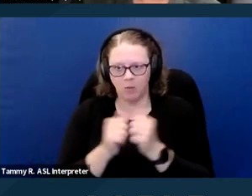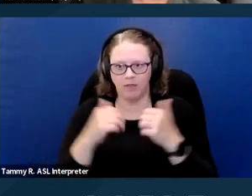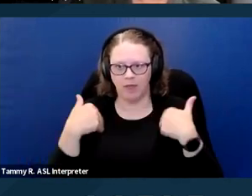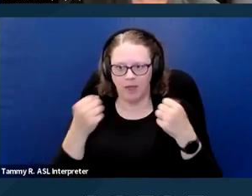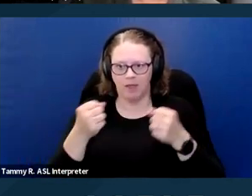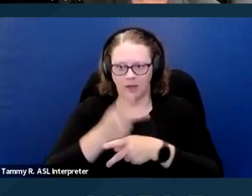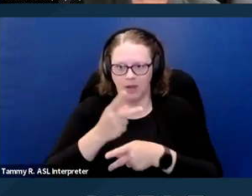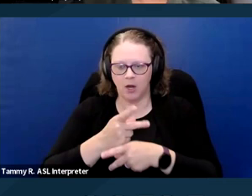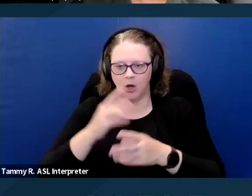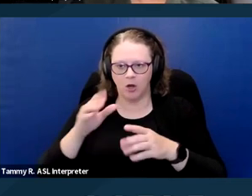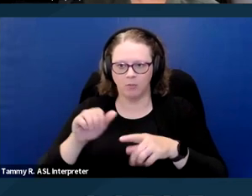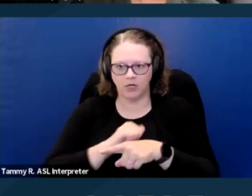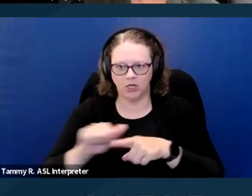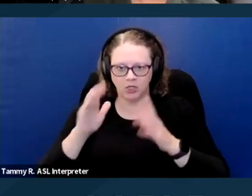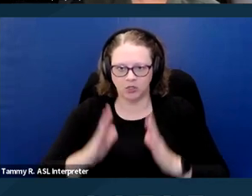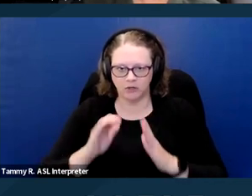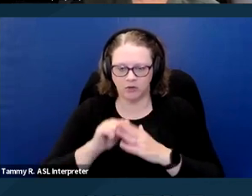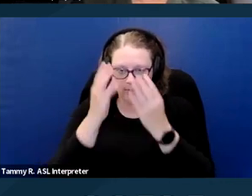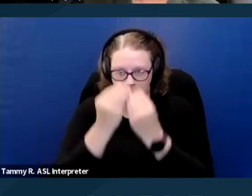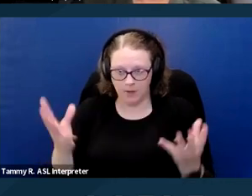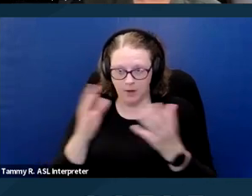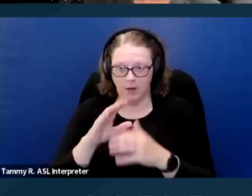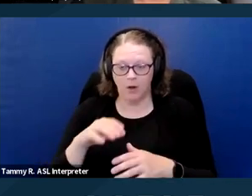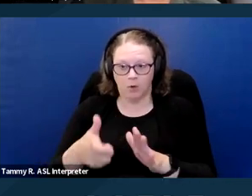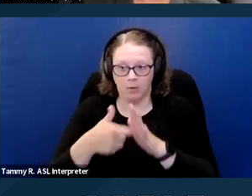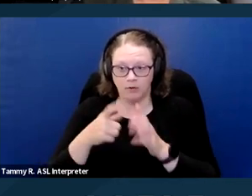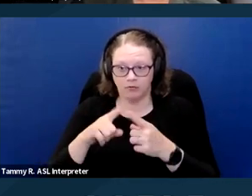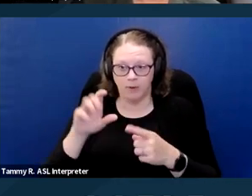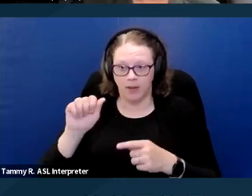that the requirements from AB 468 do not apply to them,